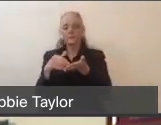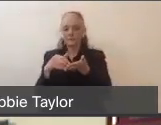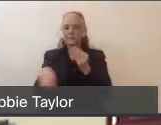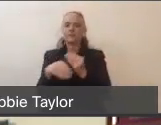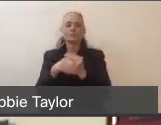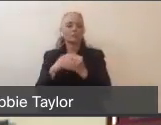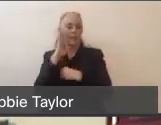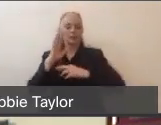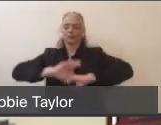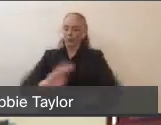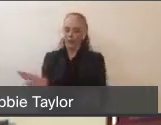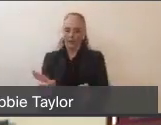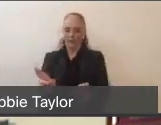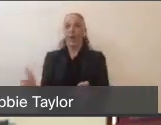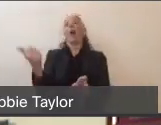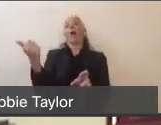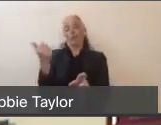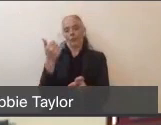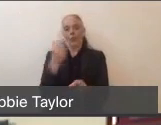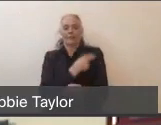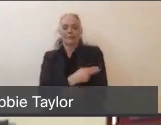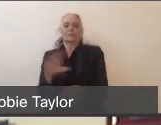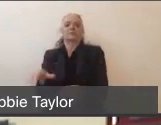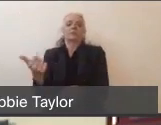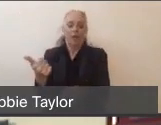And we are coordinating with the Medical Resource Control Center, and the State Operation Center